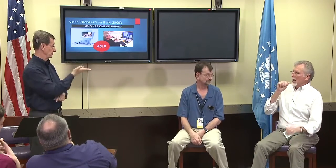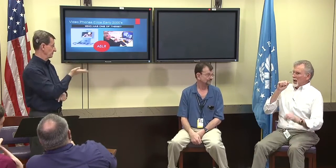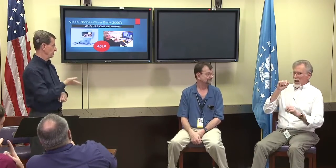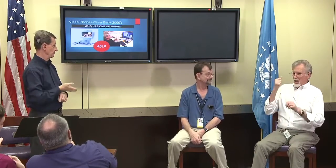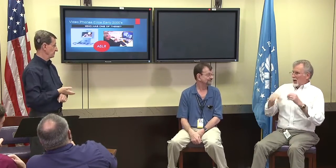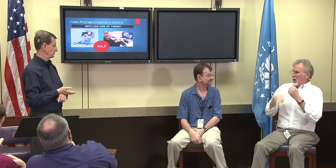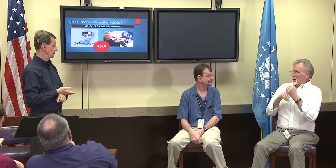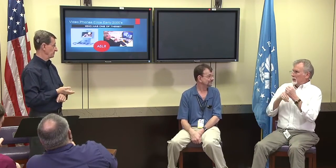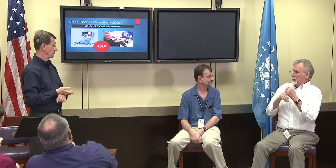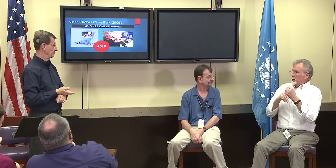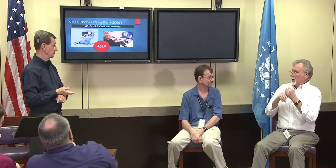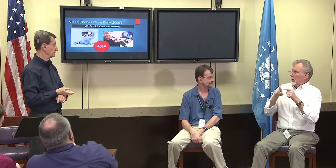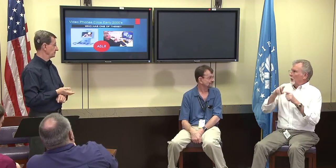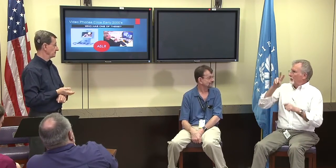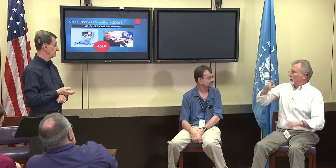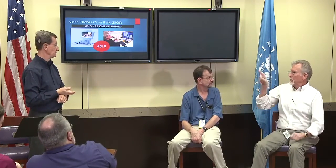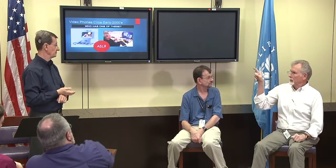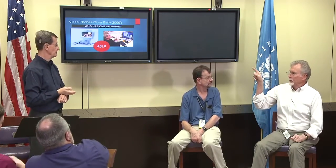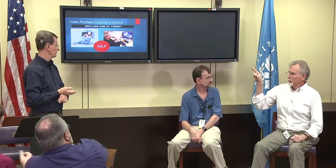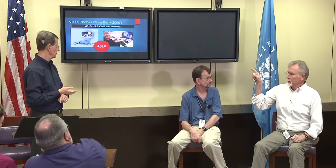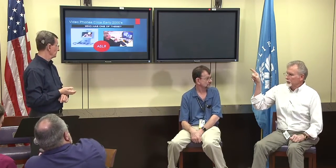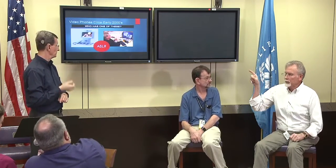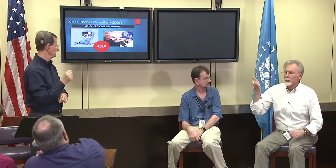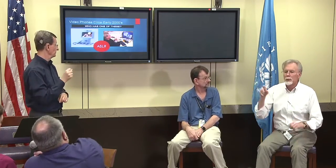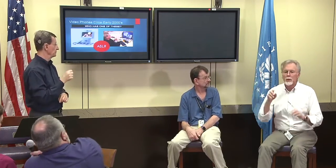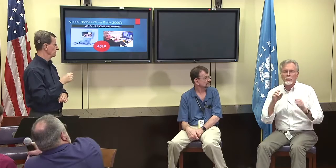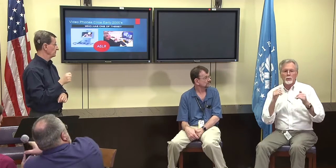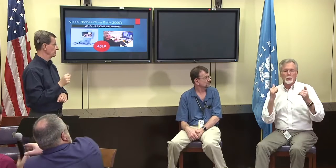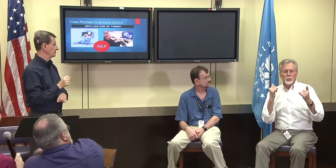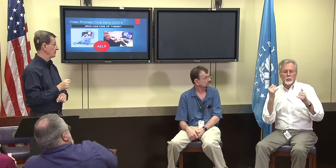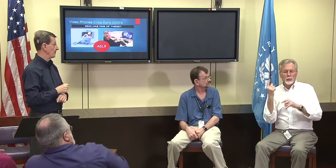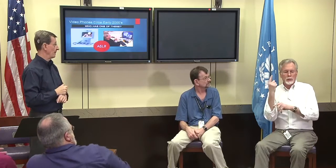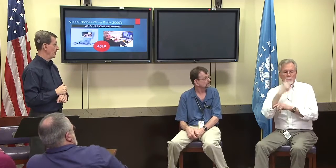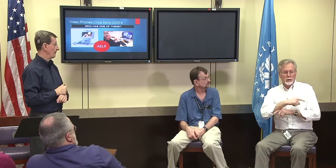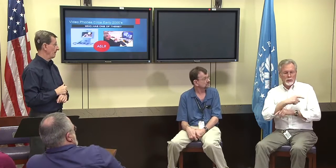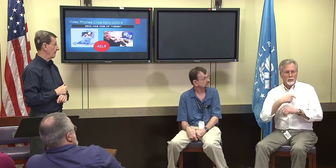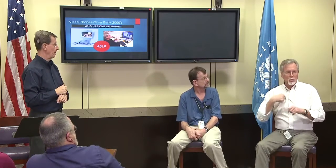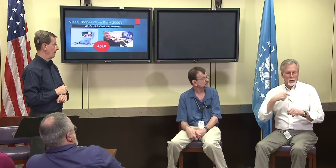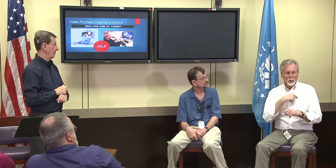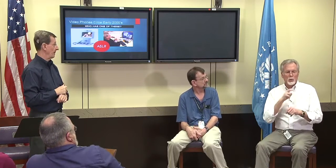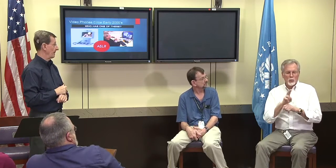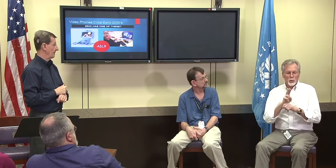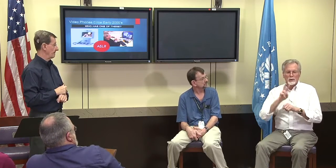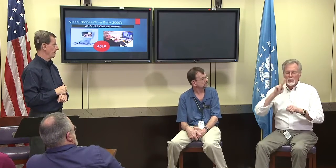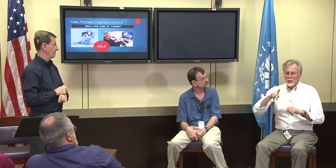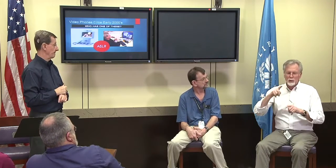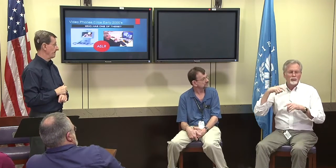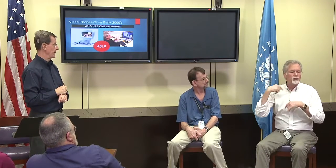Alex Richey: It's much like texting for people for hearing people. Fred Pickering: And for the video phones,